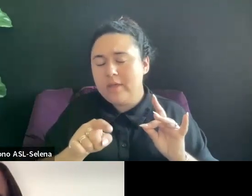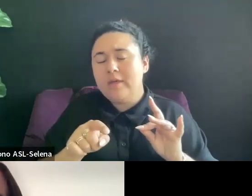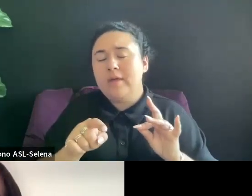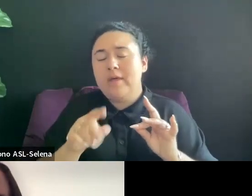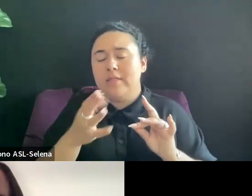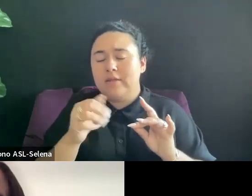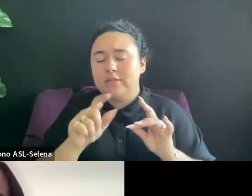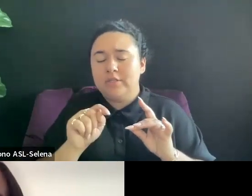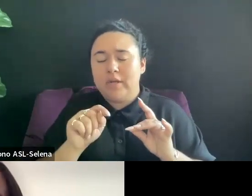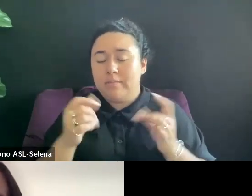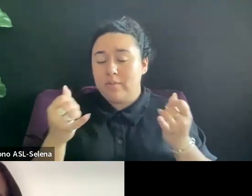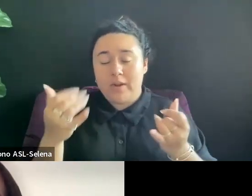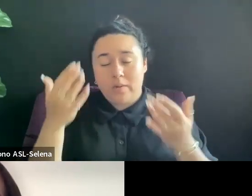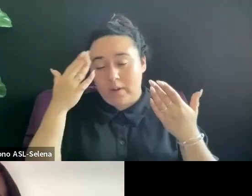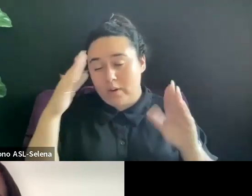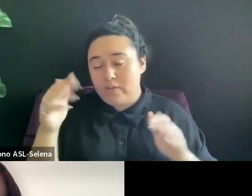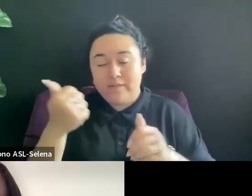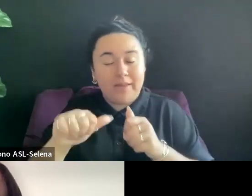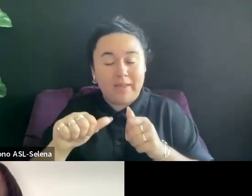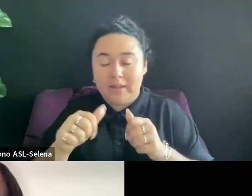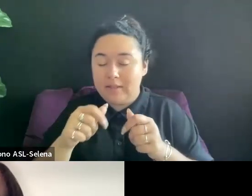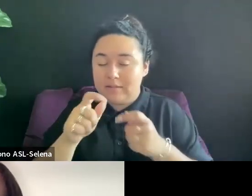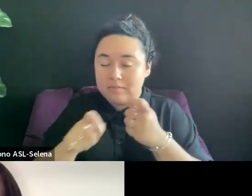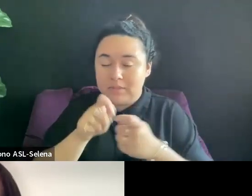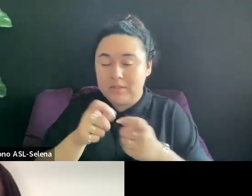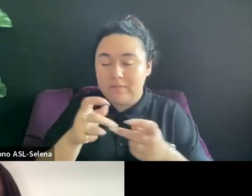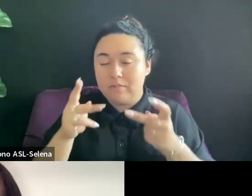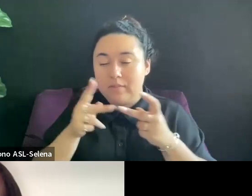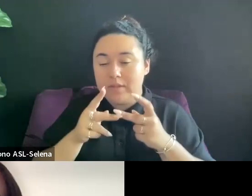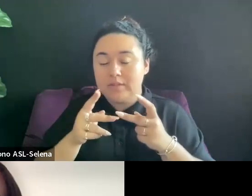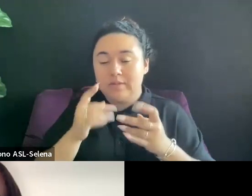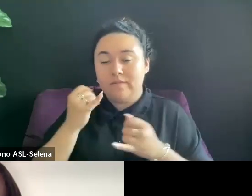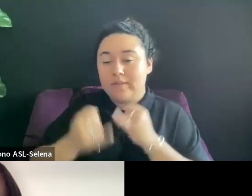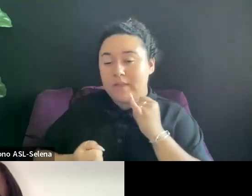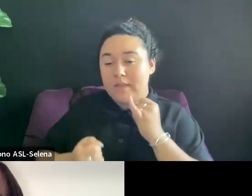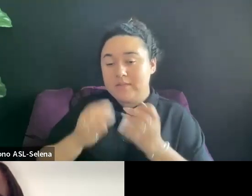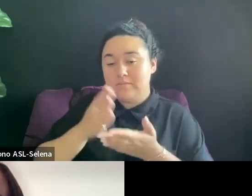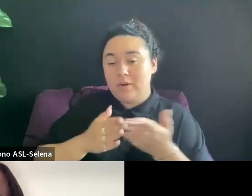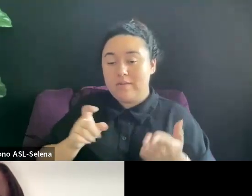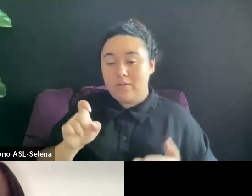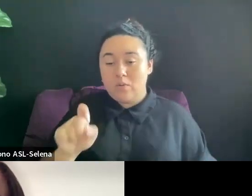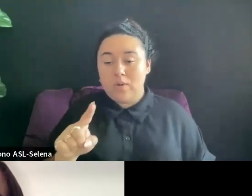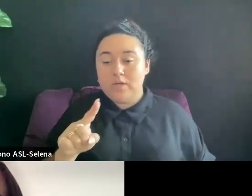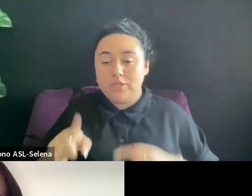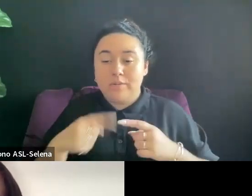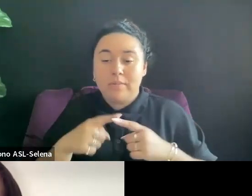THE FINAL PIECE OF THIS QUESTION ABOUT ASKING FESTIVALS FOR SCREENING FEES.